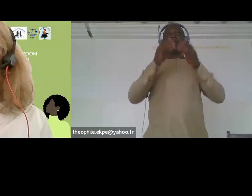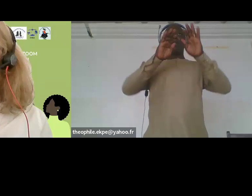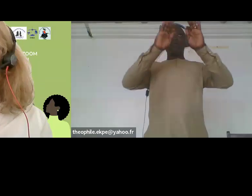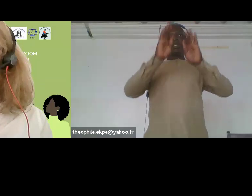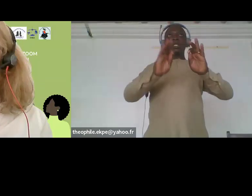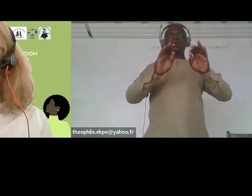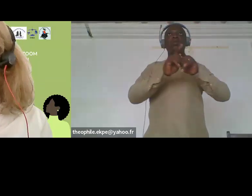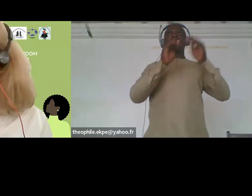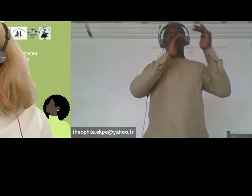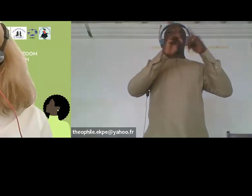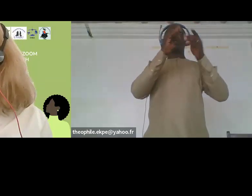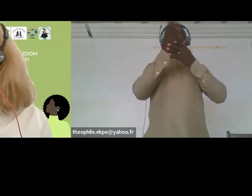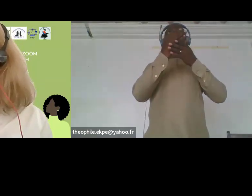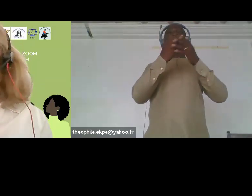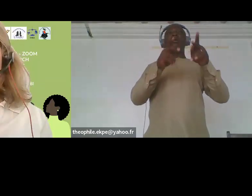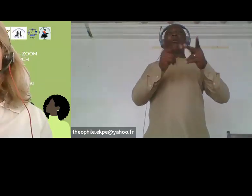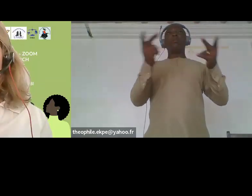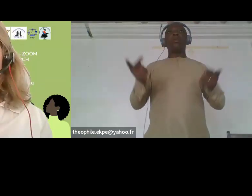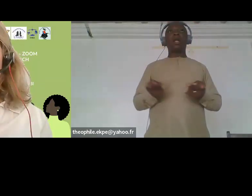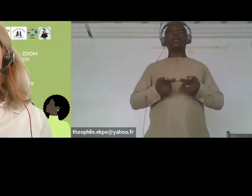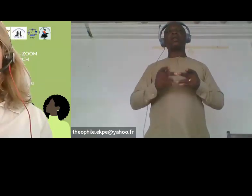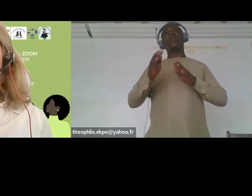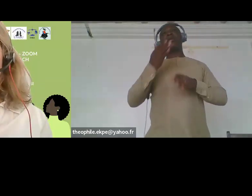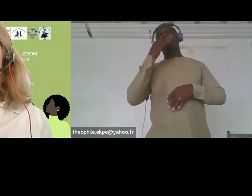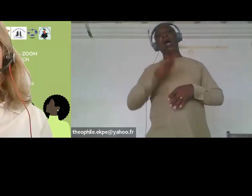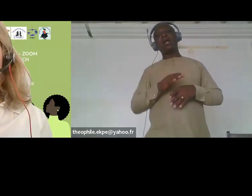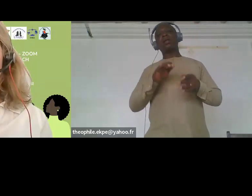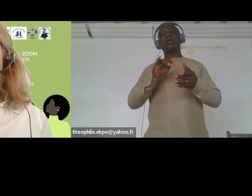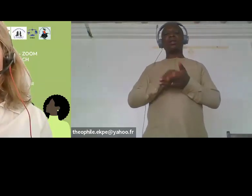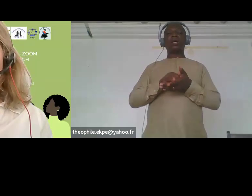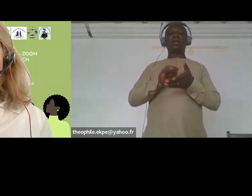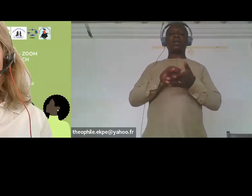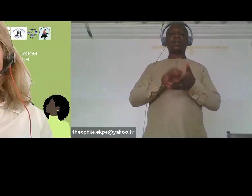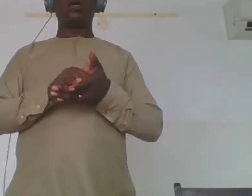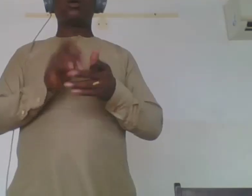be able to do whatever they want to do however they want to do I believe at a